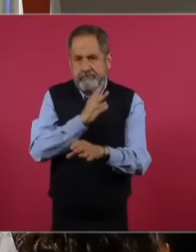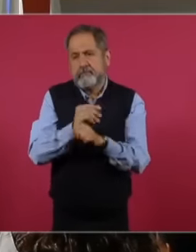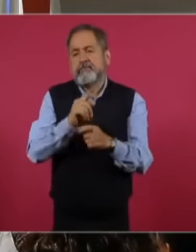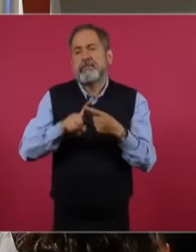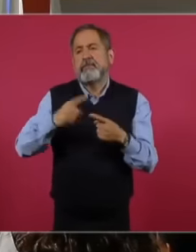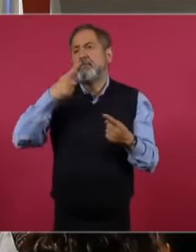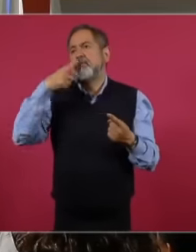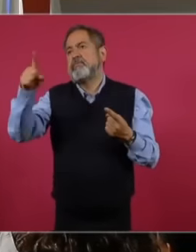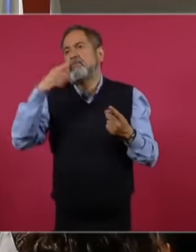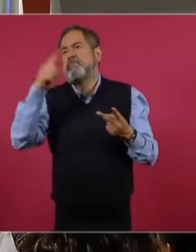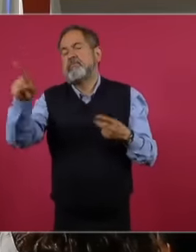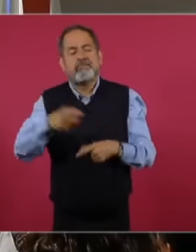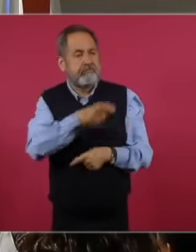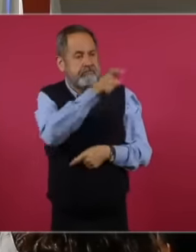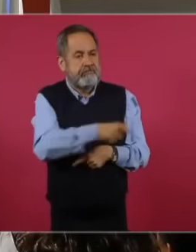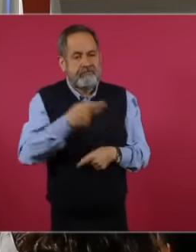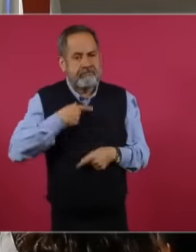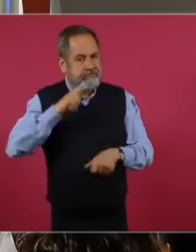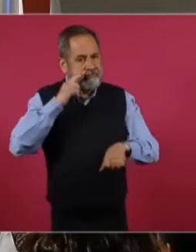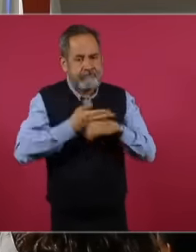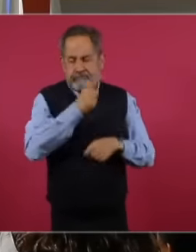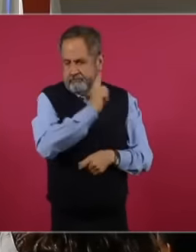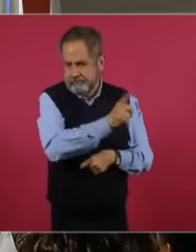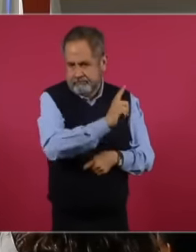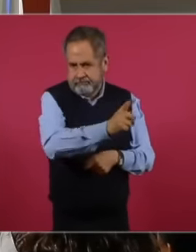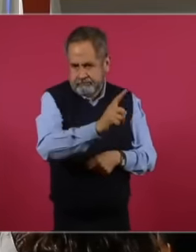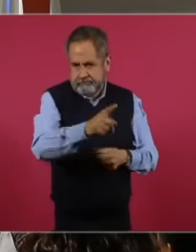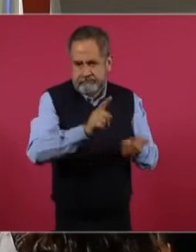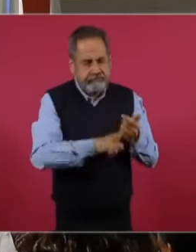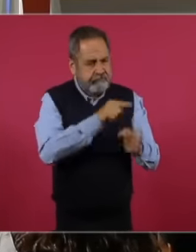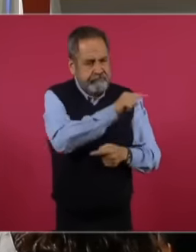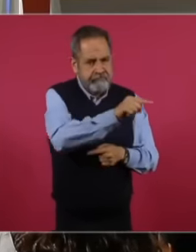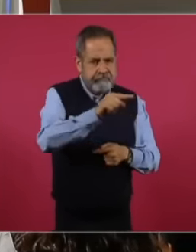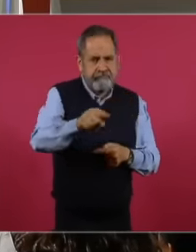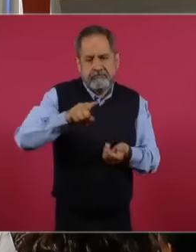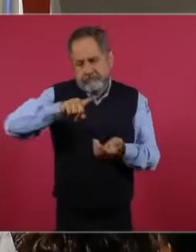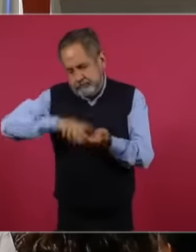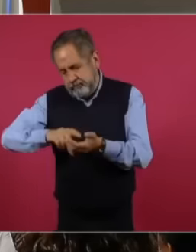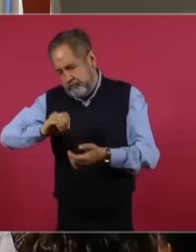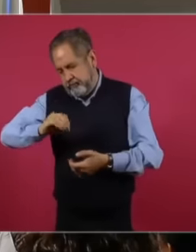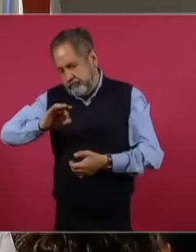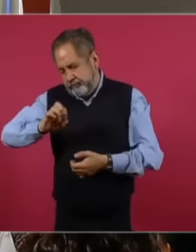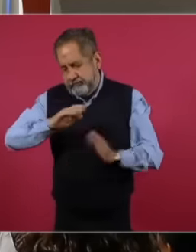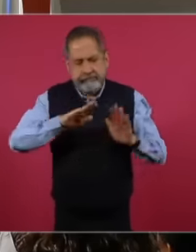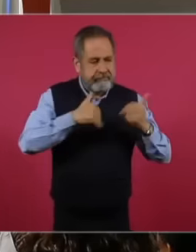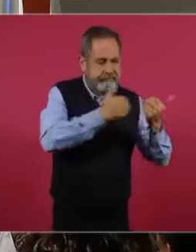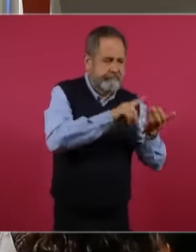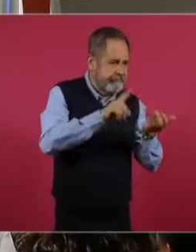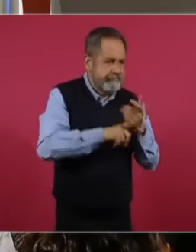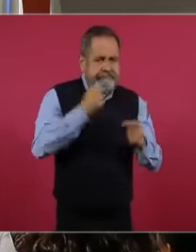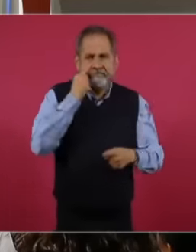against the people who are responsible inside and outside the institution. We are working hand